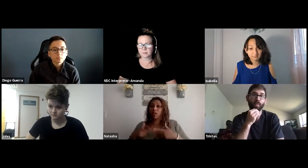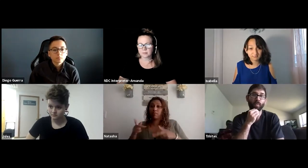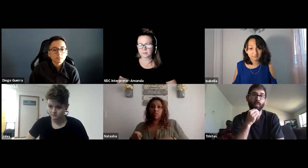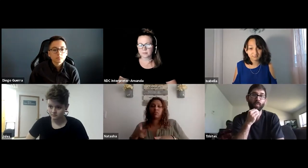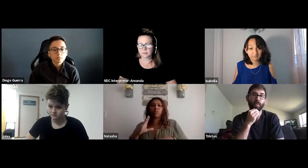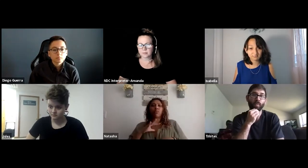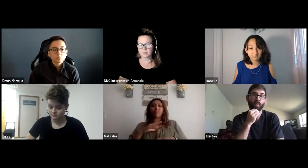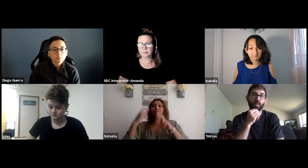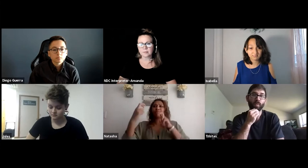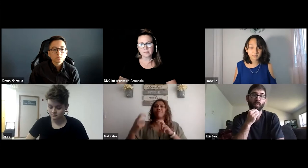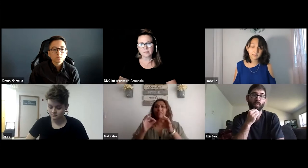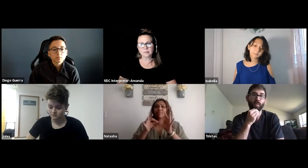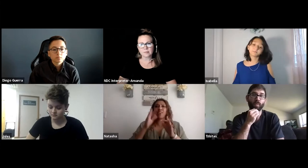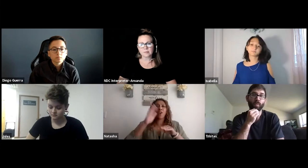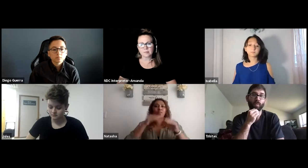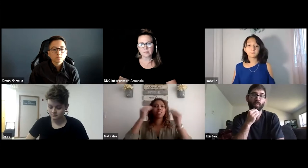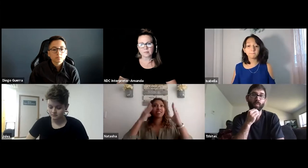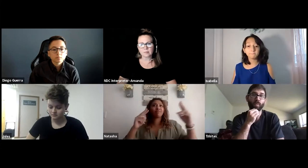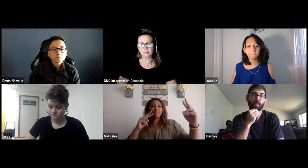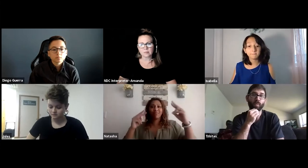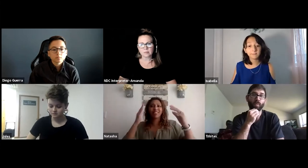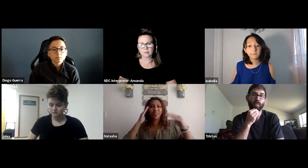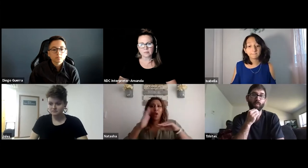And I think there are pros and cons to being online.